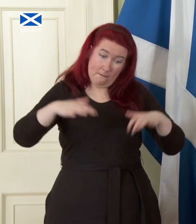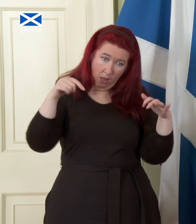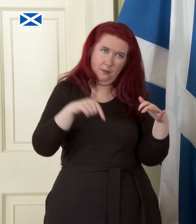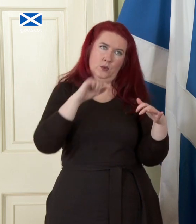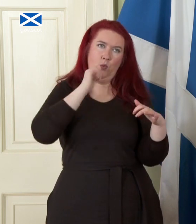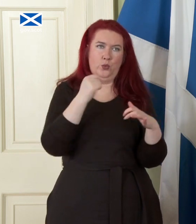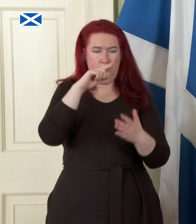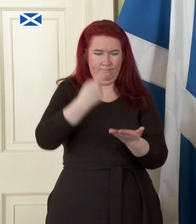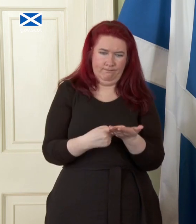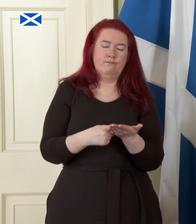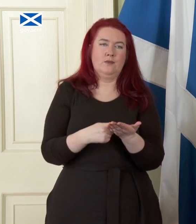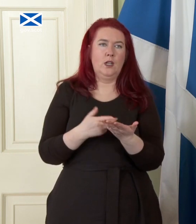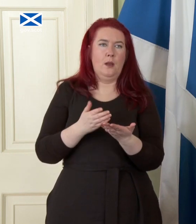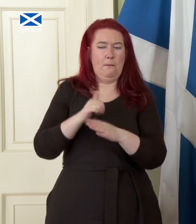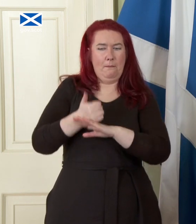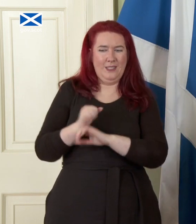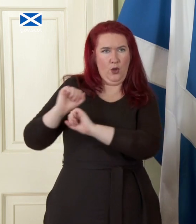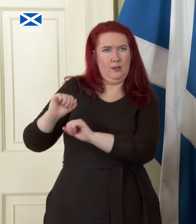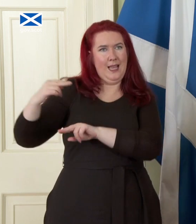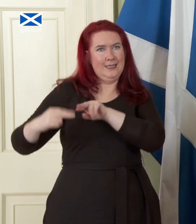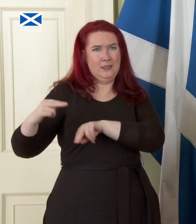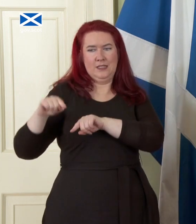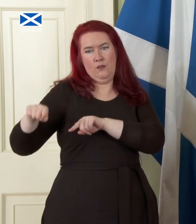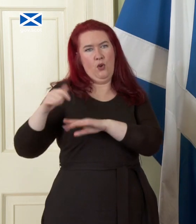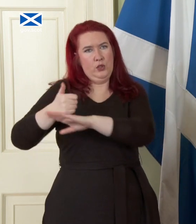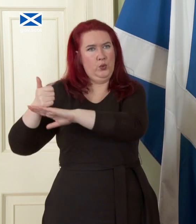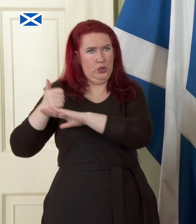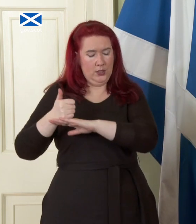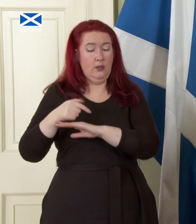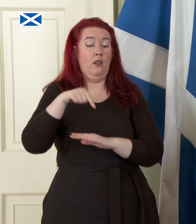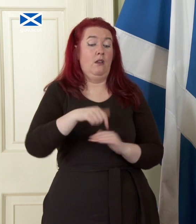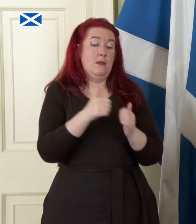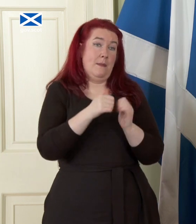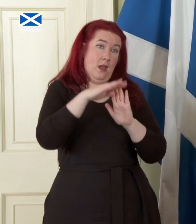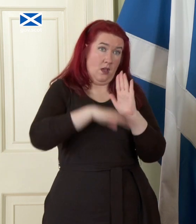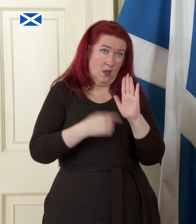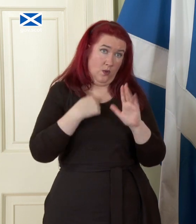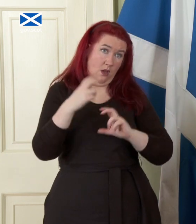assessments of of these institutions the point we're making in this paper is that for any country